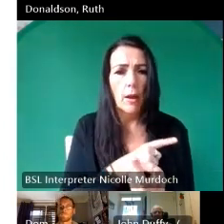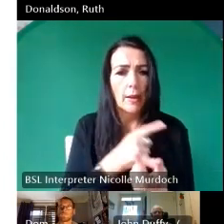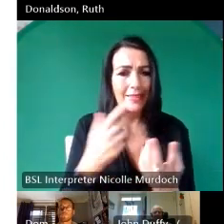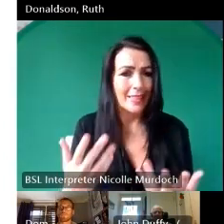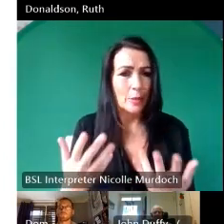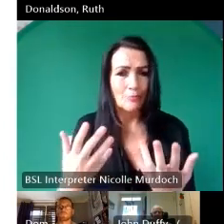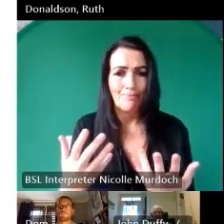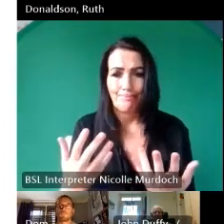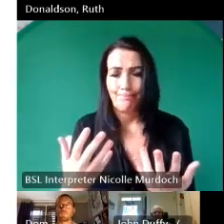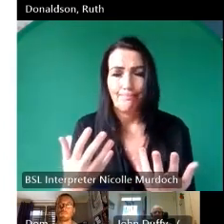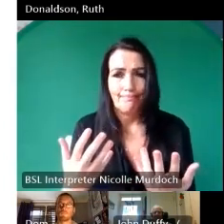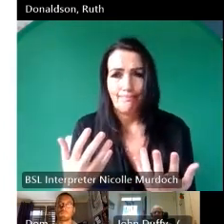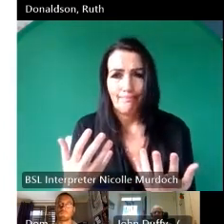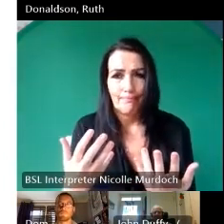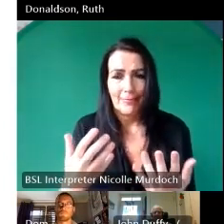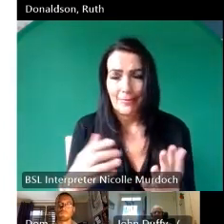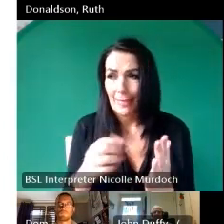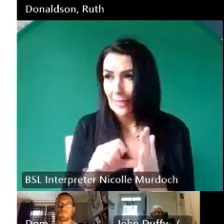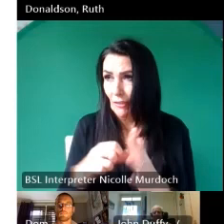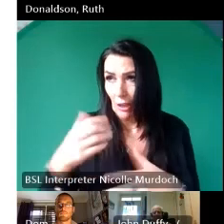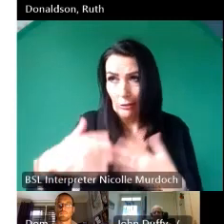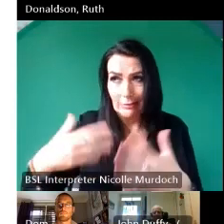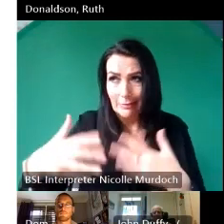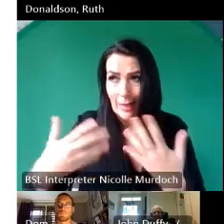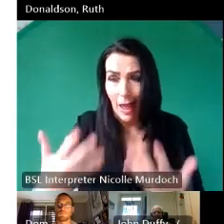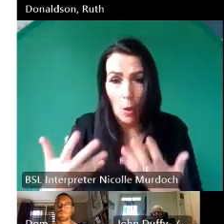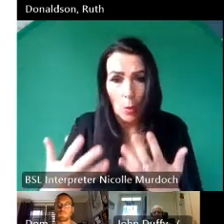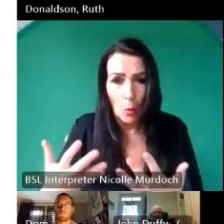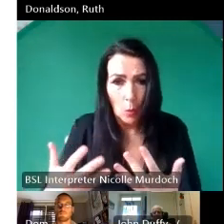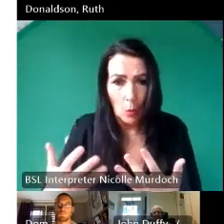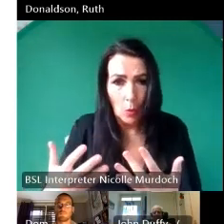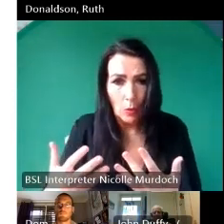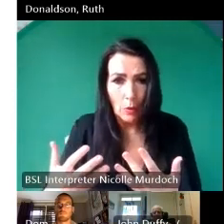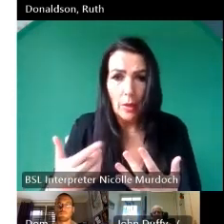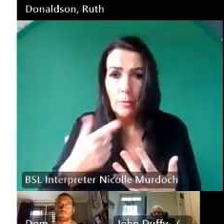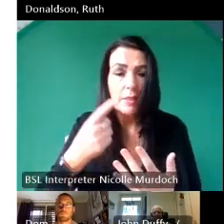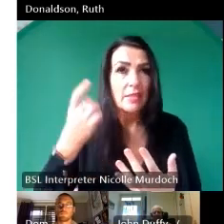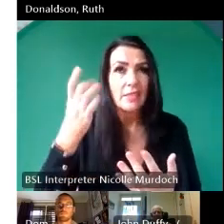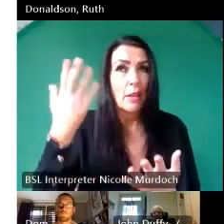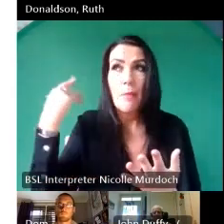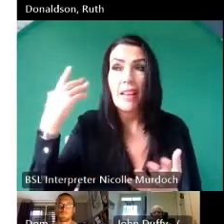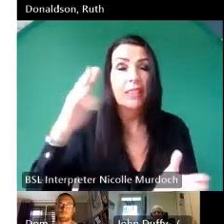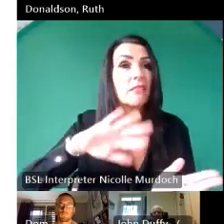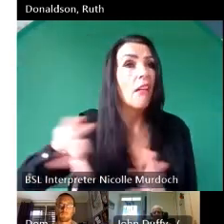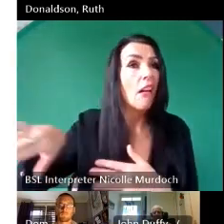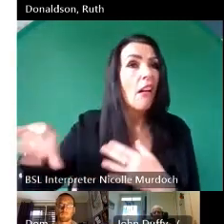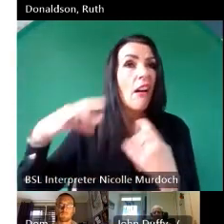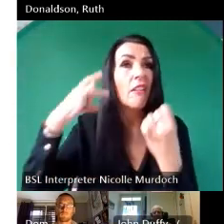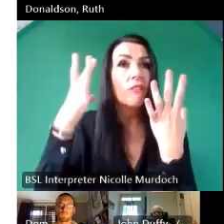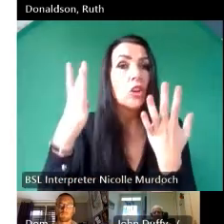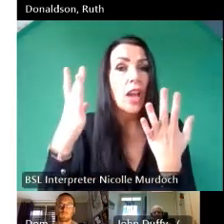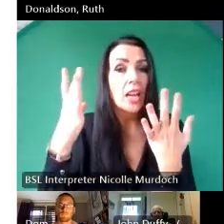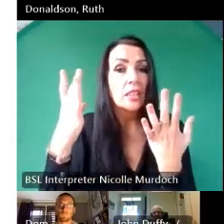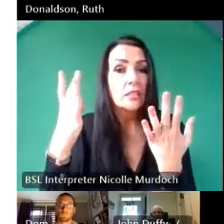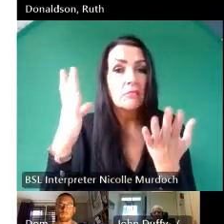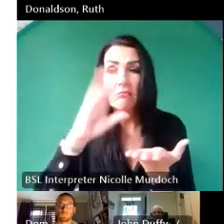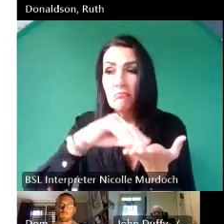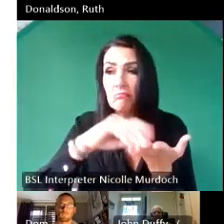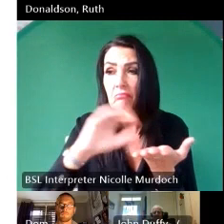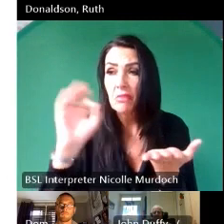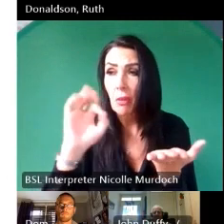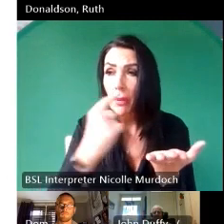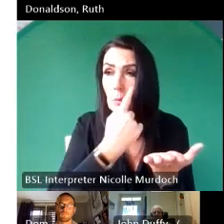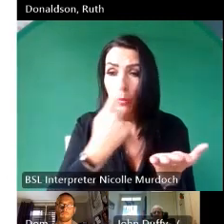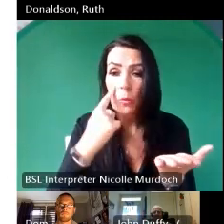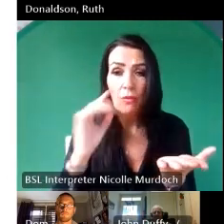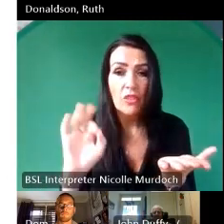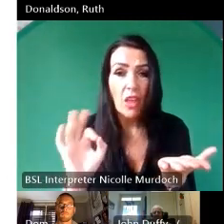went through difficult times and those times are going to be forgotten and we're of an age